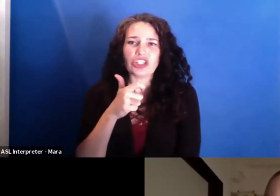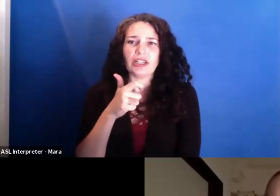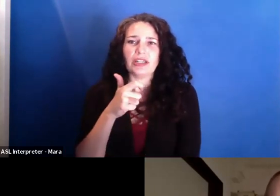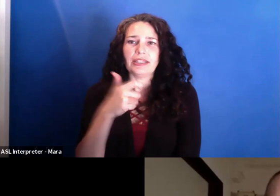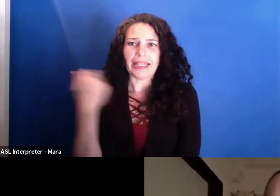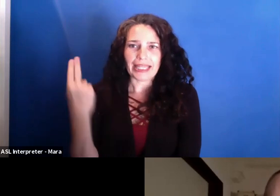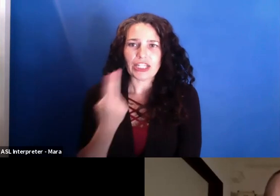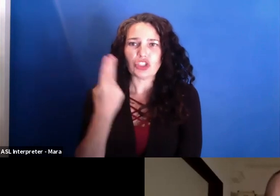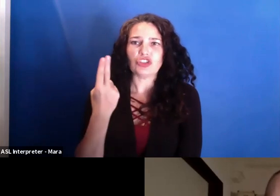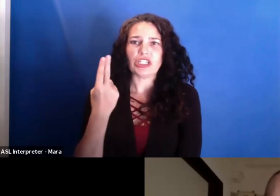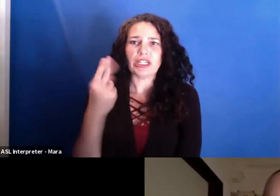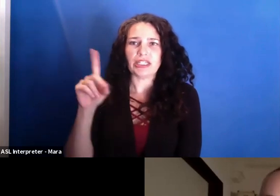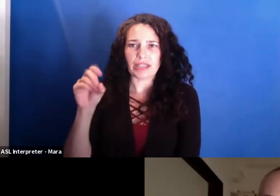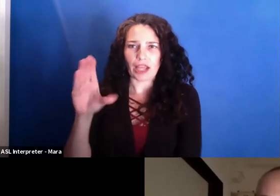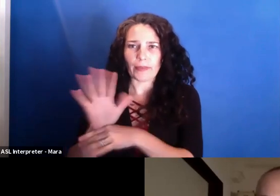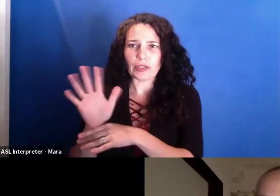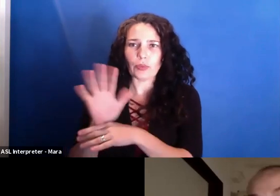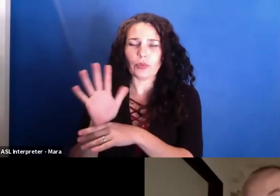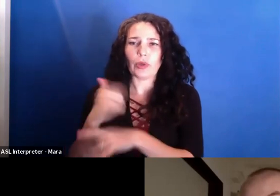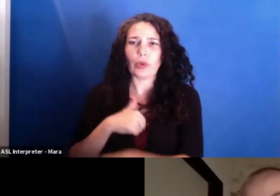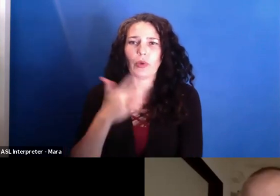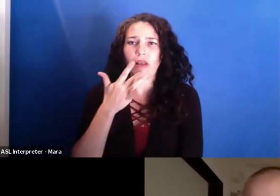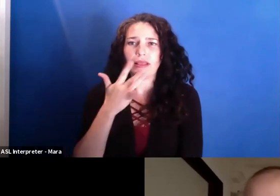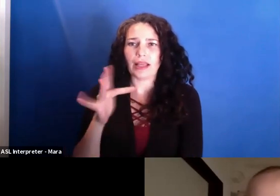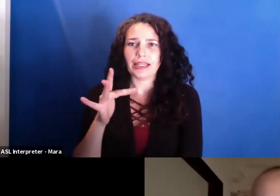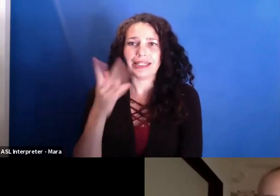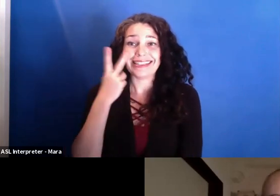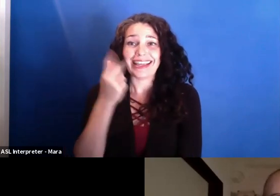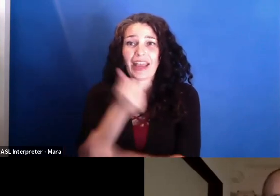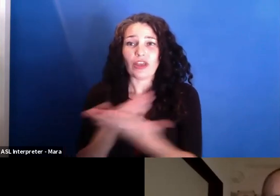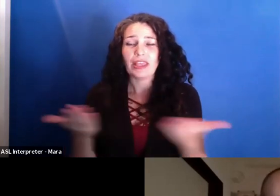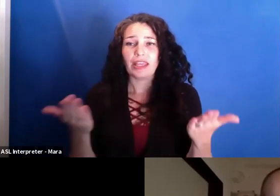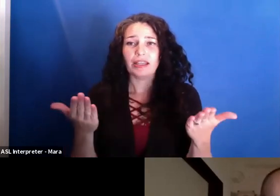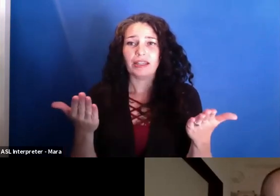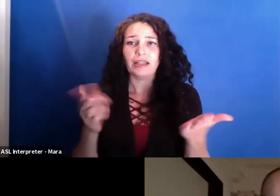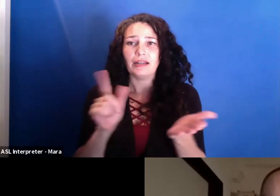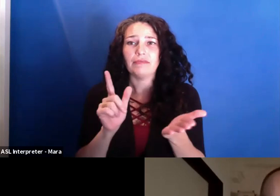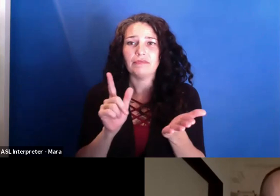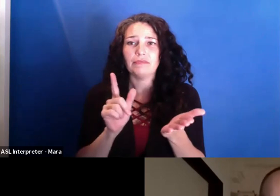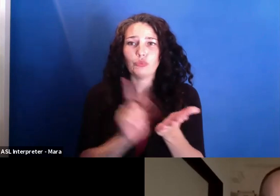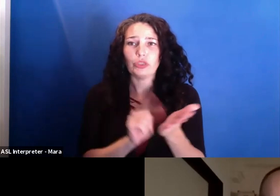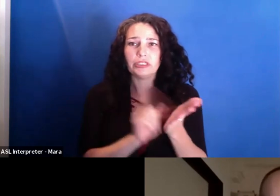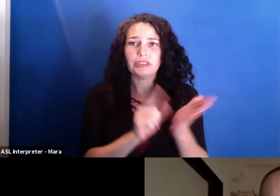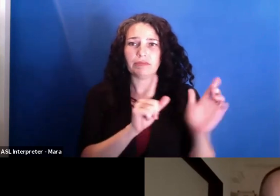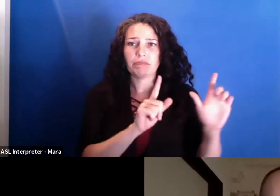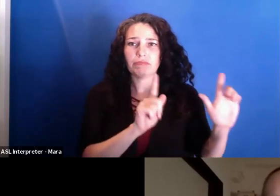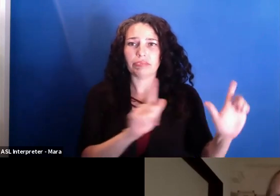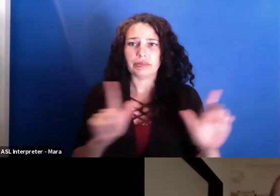And we were lucky to see everything on print. I discovered, for myself for sure,